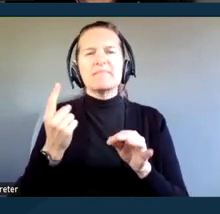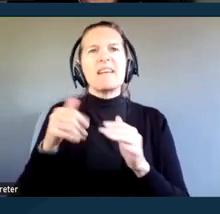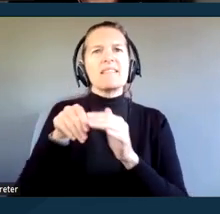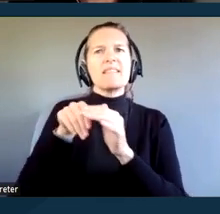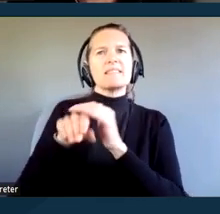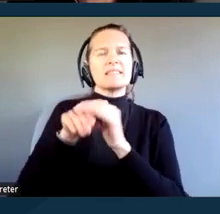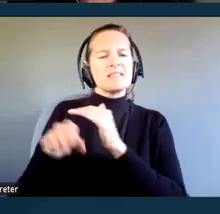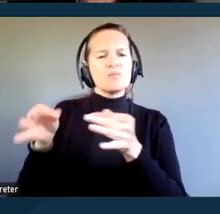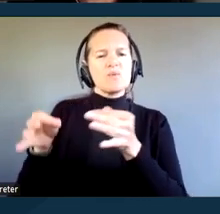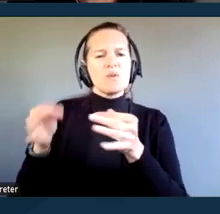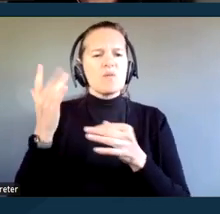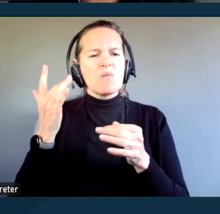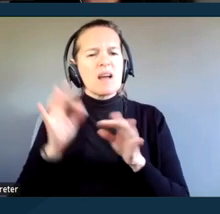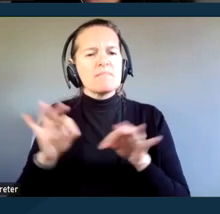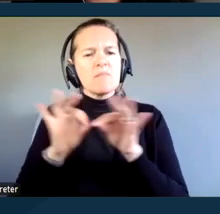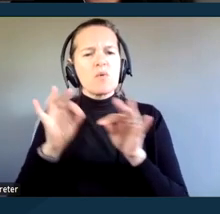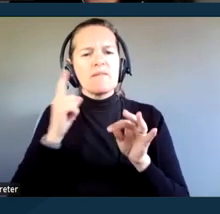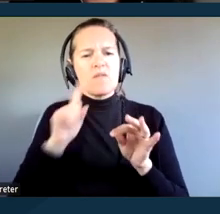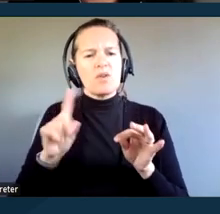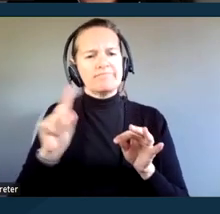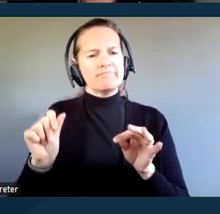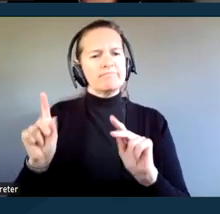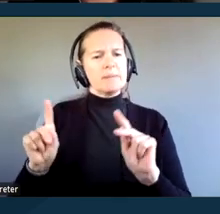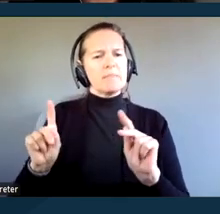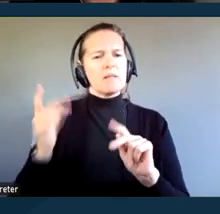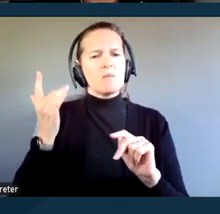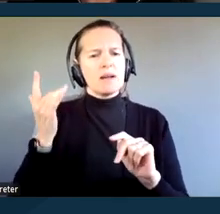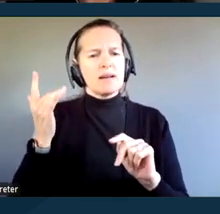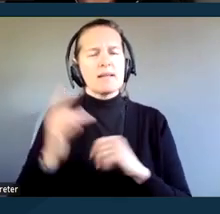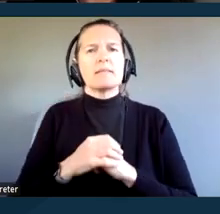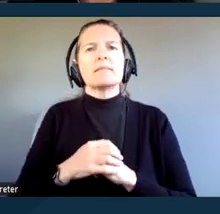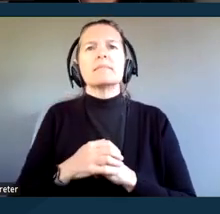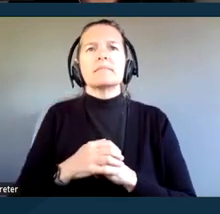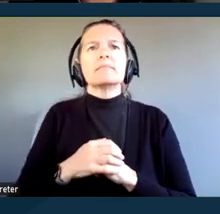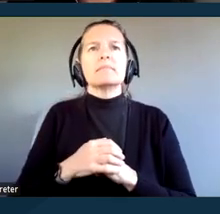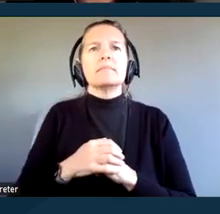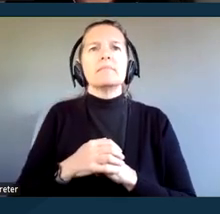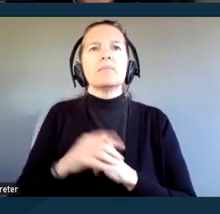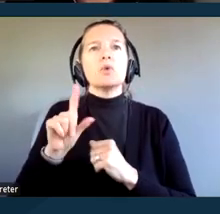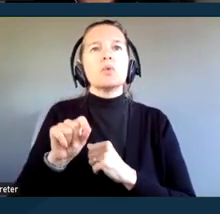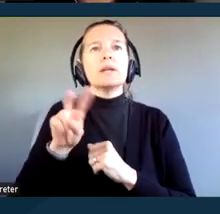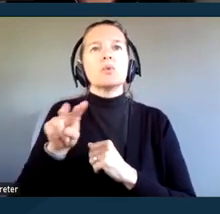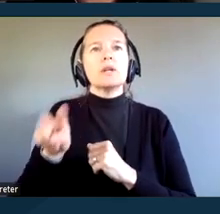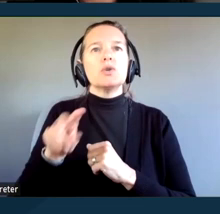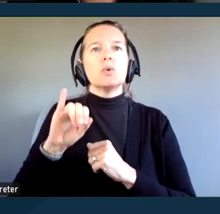for people with disabilities. The 2022 The Justice Gap Measurement Survey